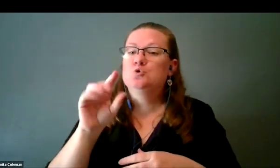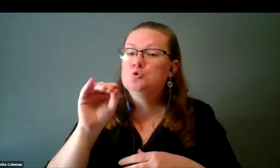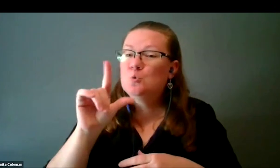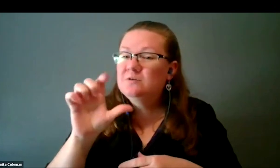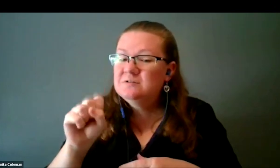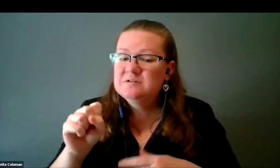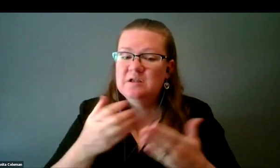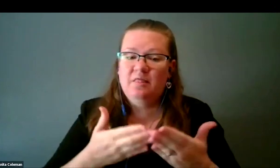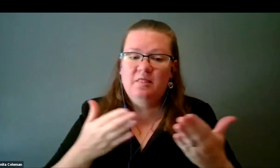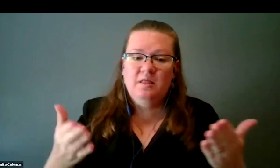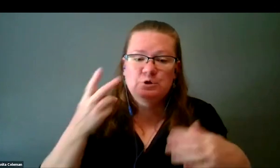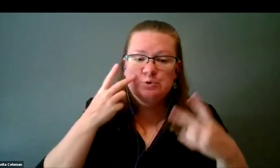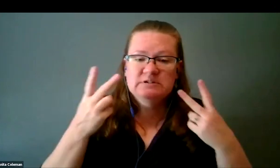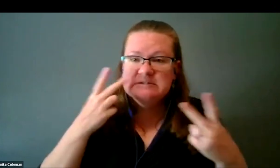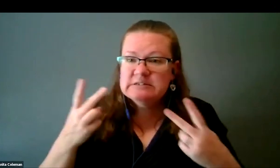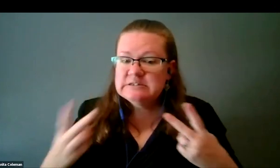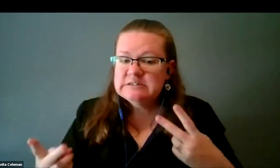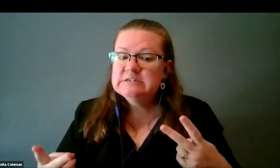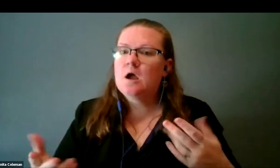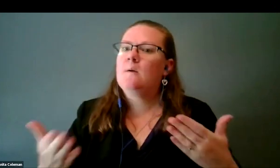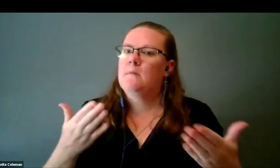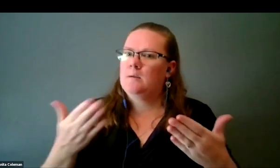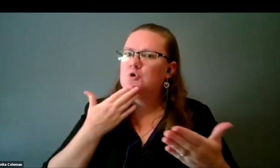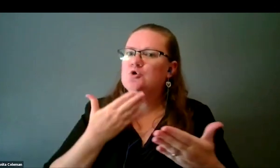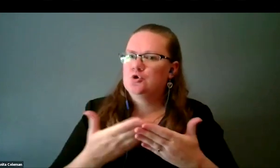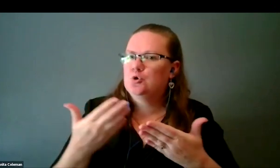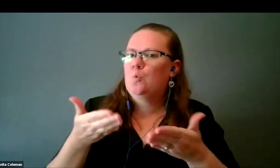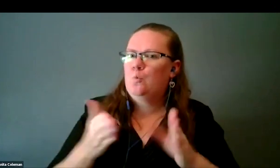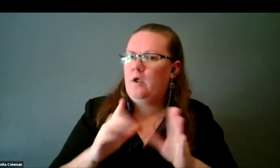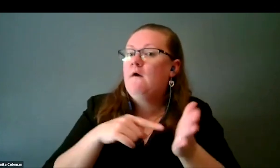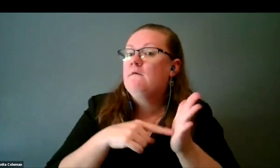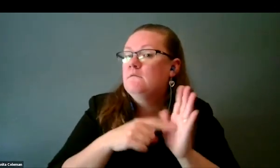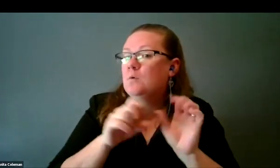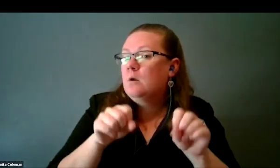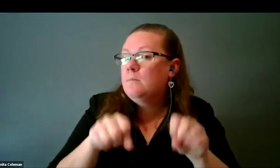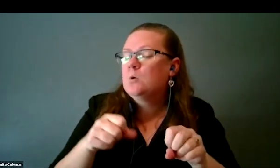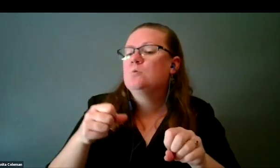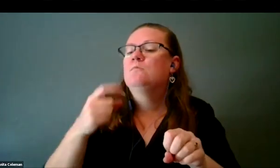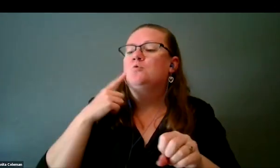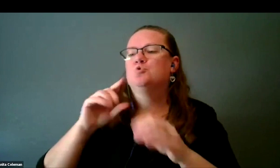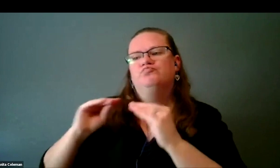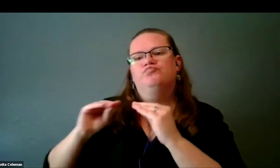and things they might encounter, it might be an affordable way of preparing someone